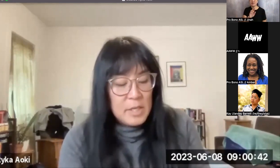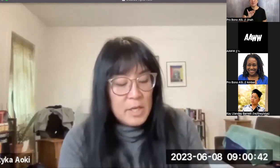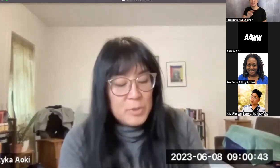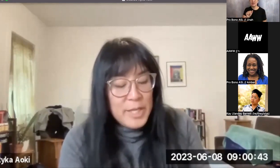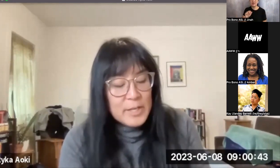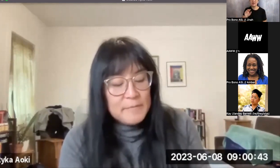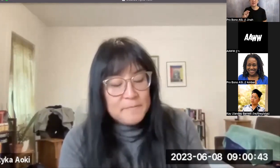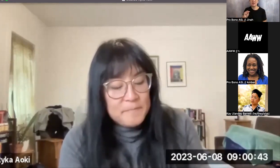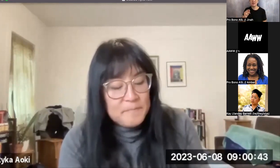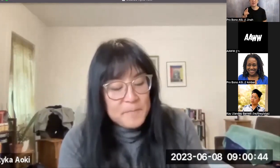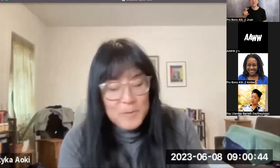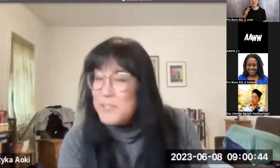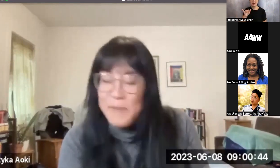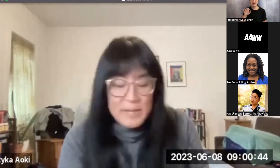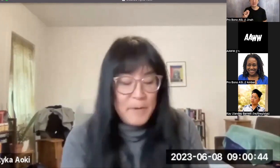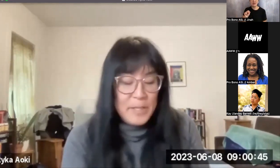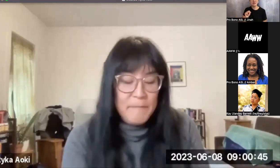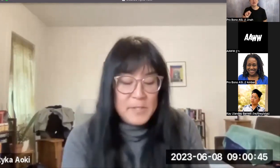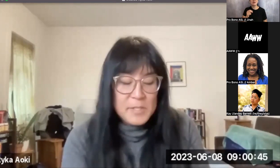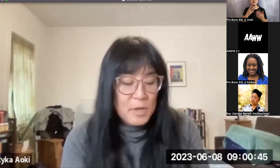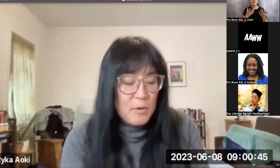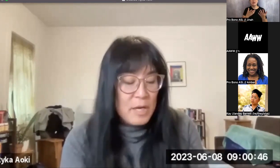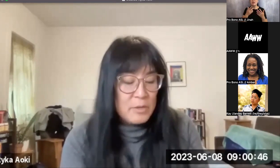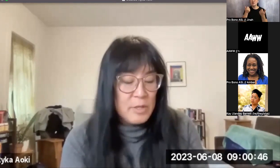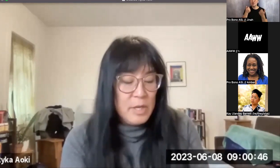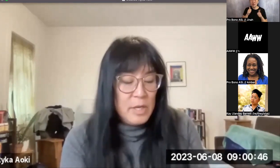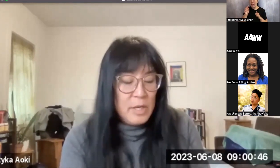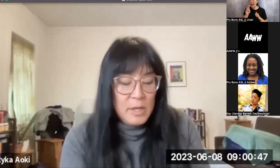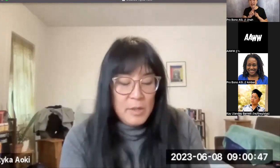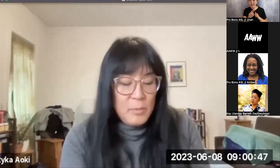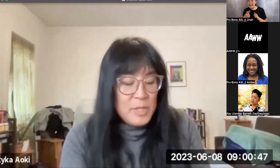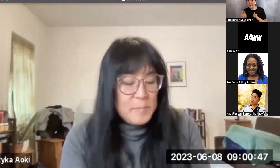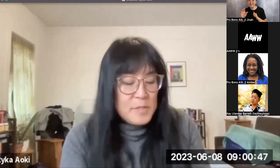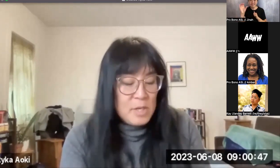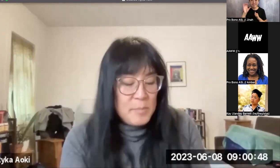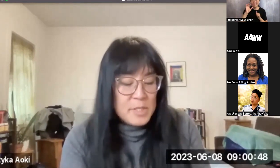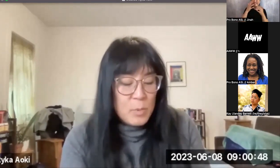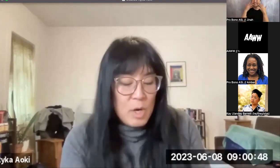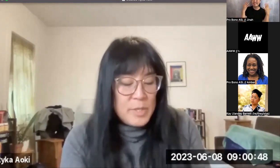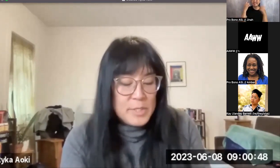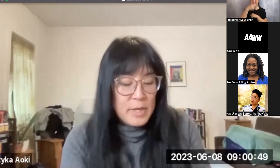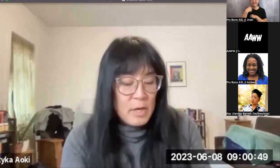Katrina tried to find friendly faces in the crowd, the ones Miss Satomi said were always there,